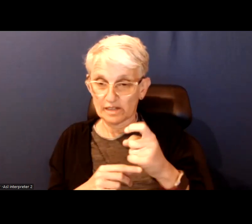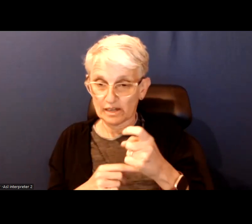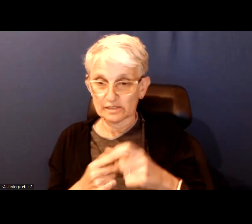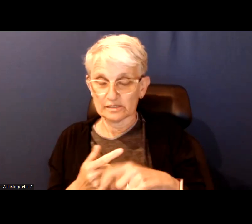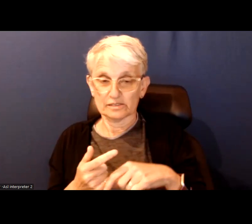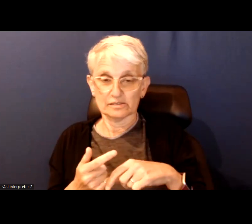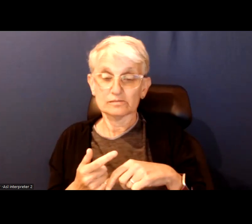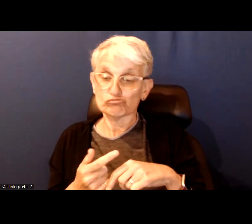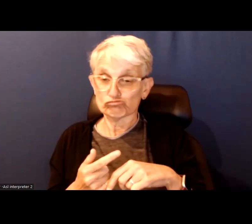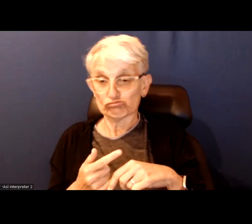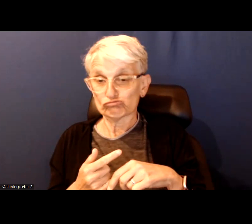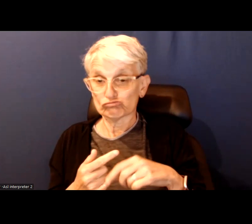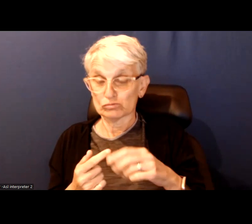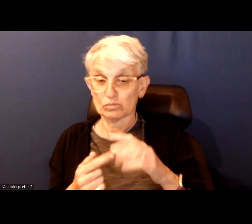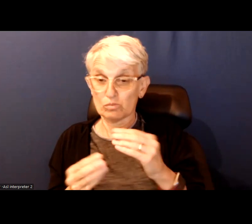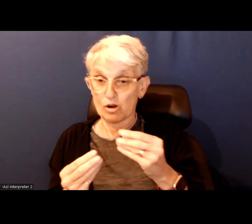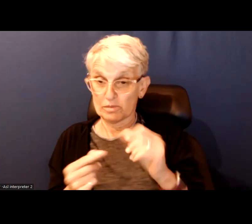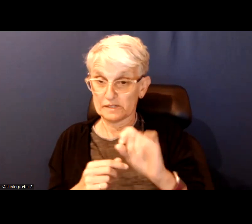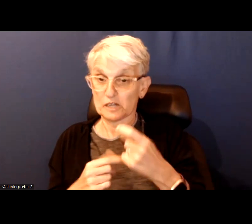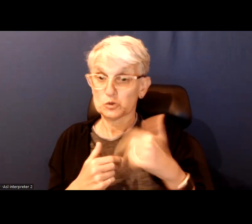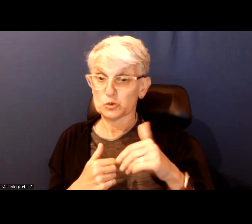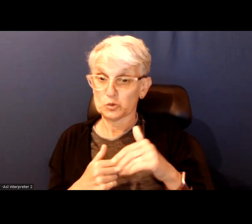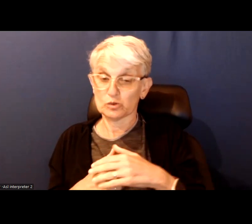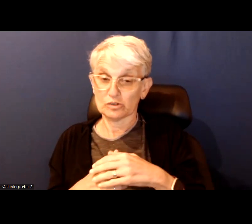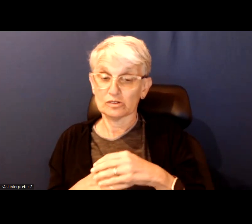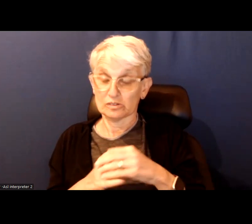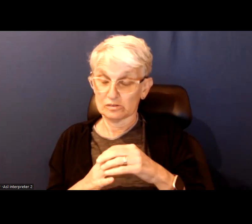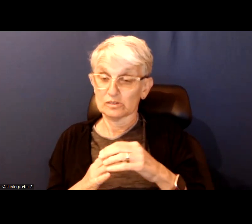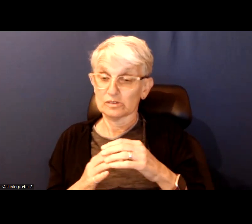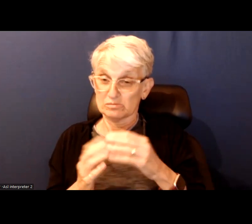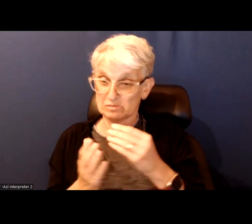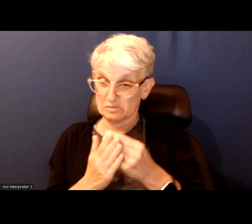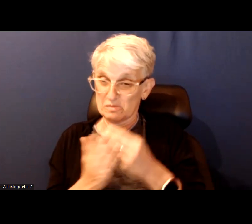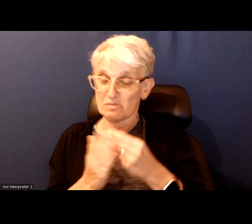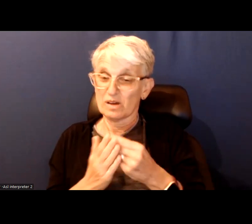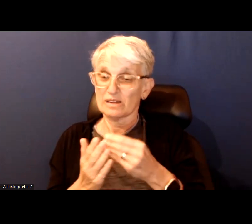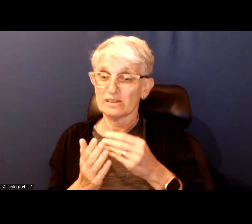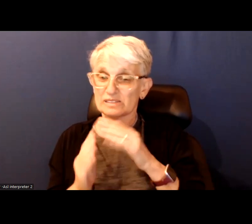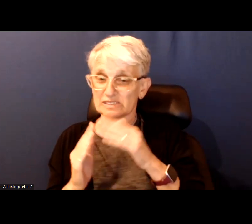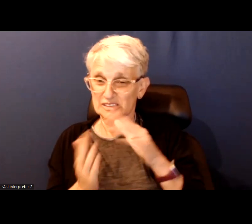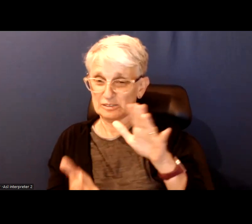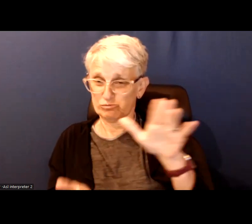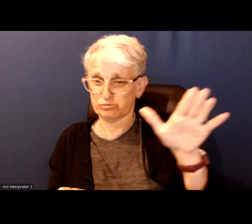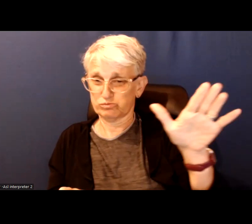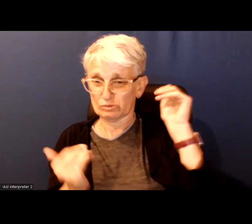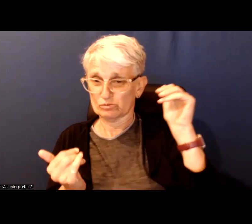makes sense, property taxes are a key source of funding for the city and is likely to remain so.